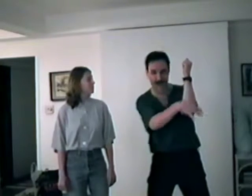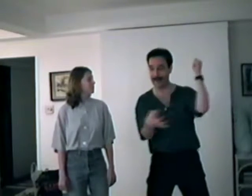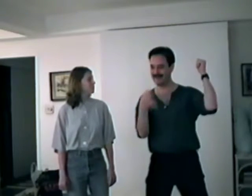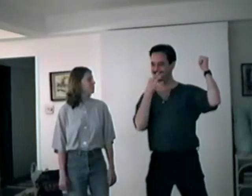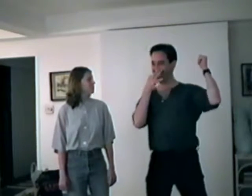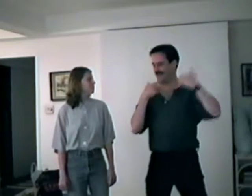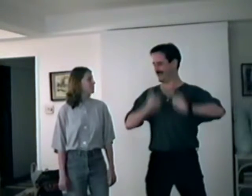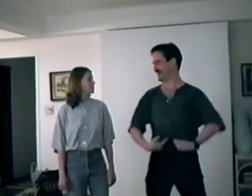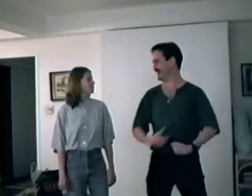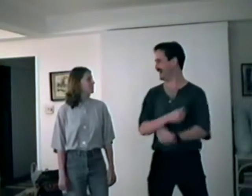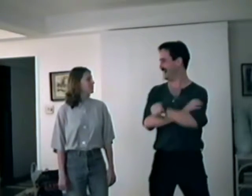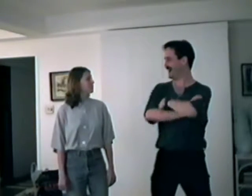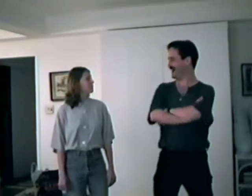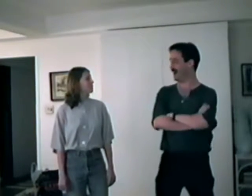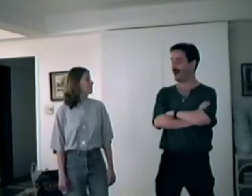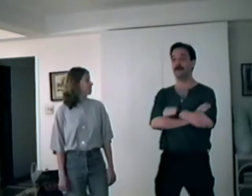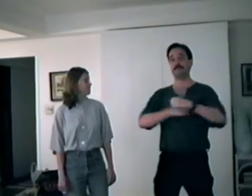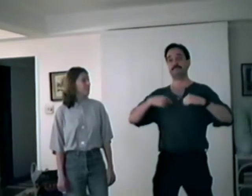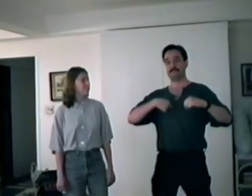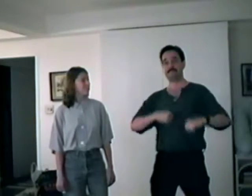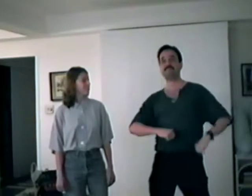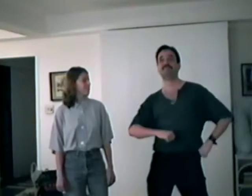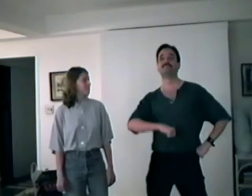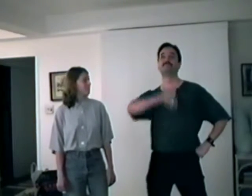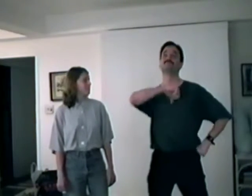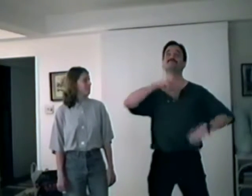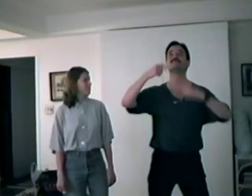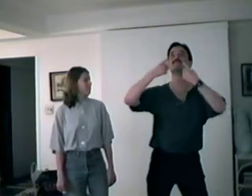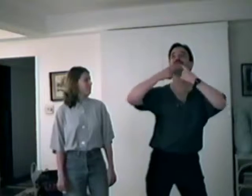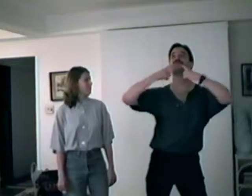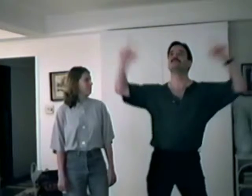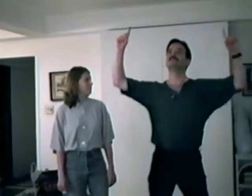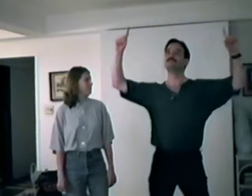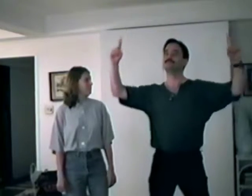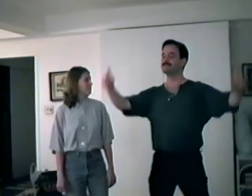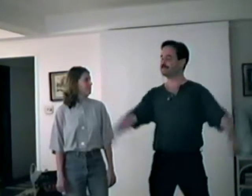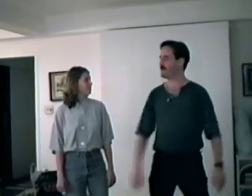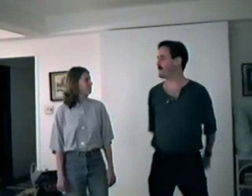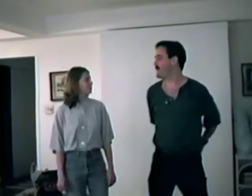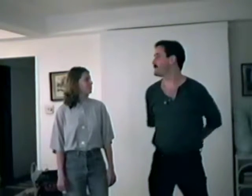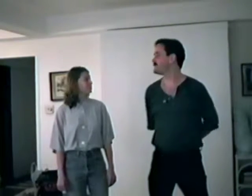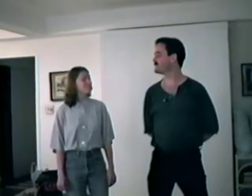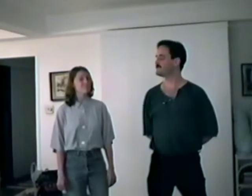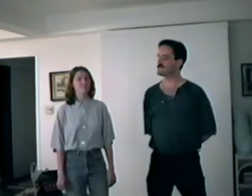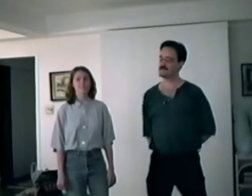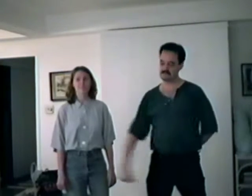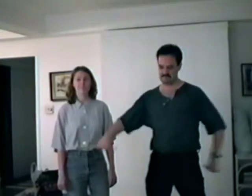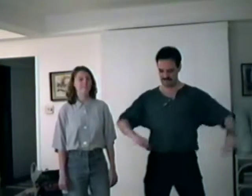To stick to the tip of my toe I've gotta crow!